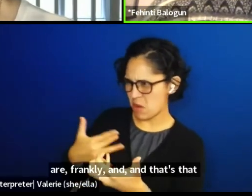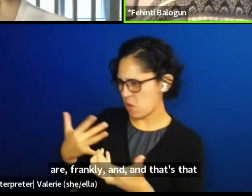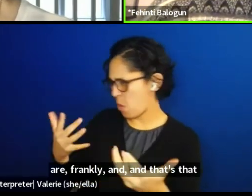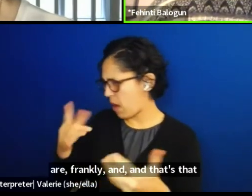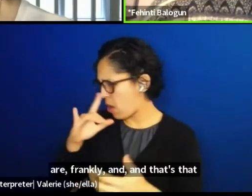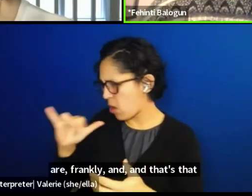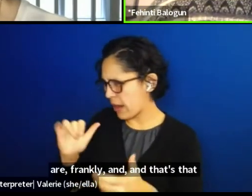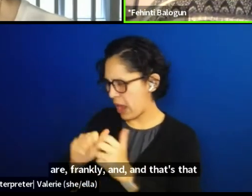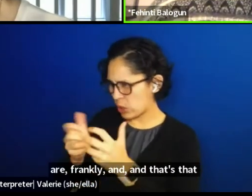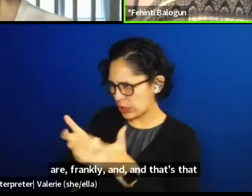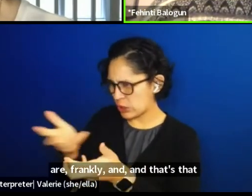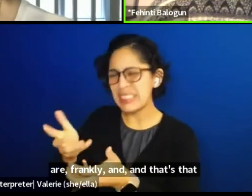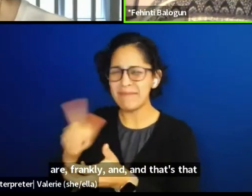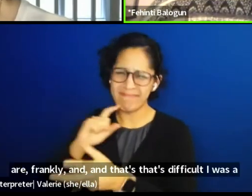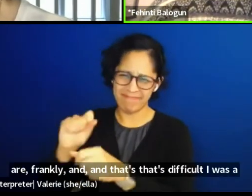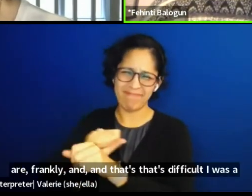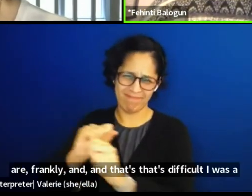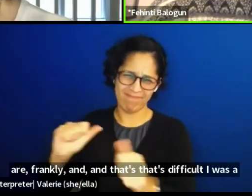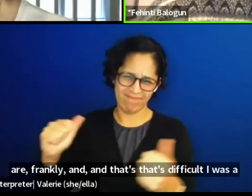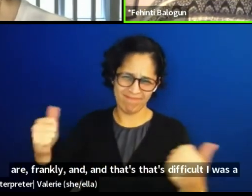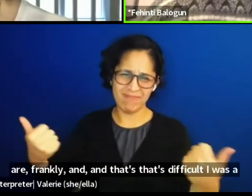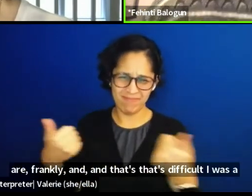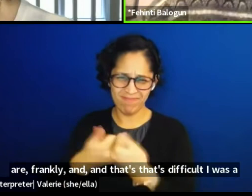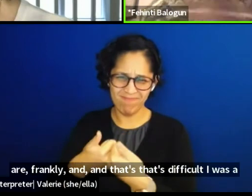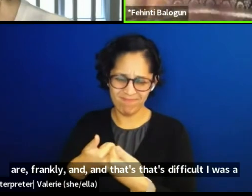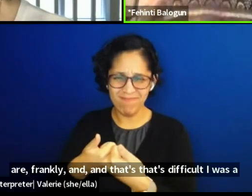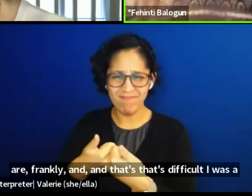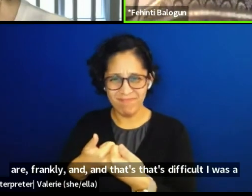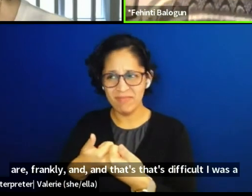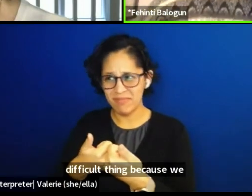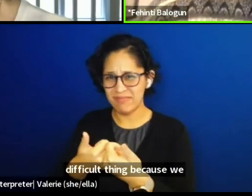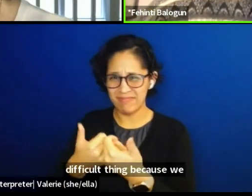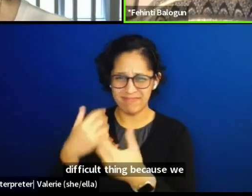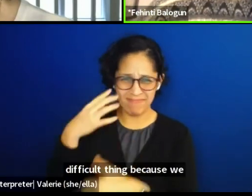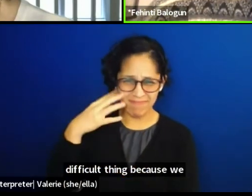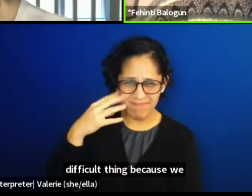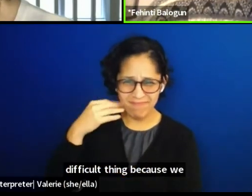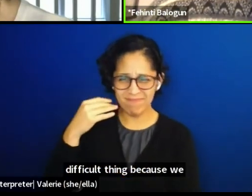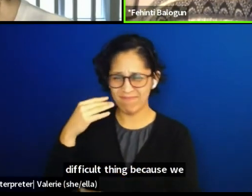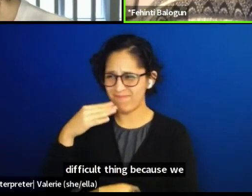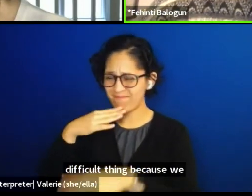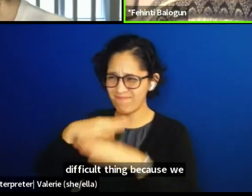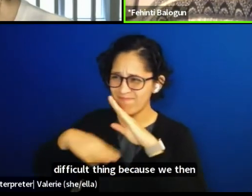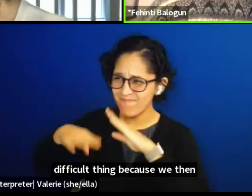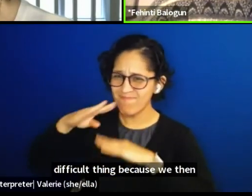I was a difficult thing because we then recovered not so much uncovered,